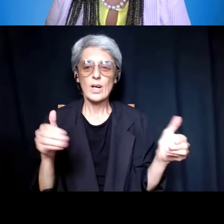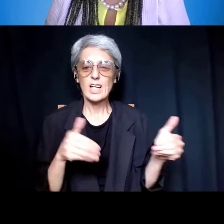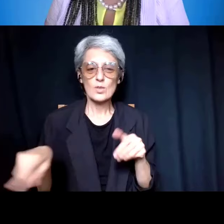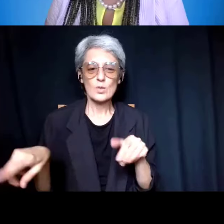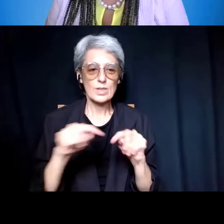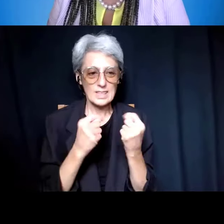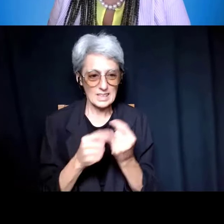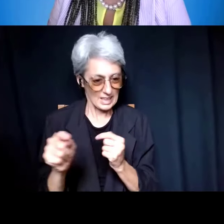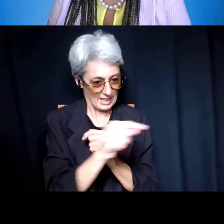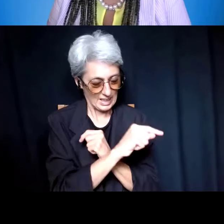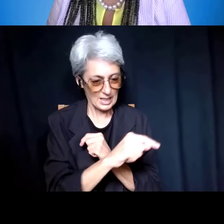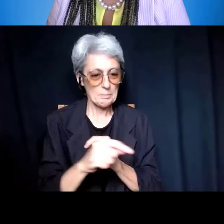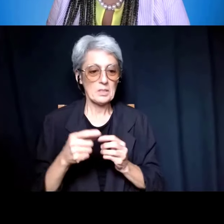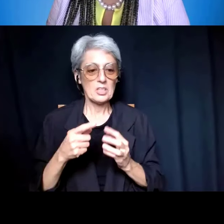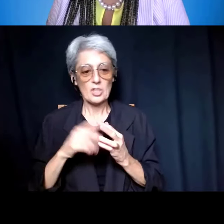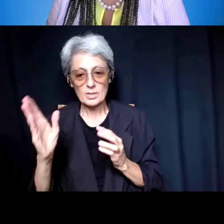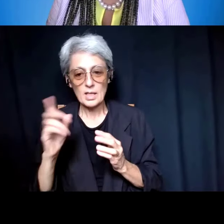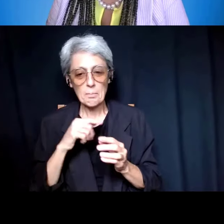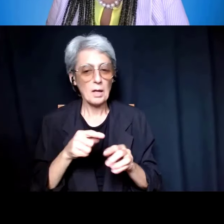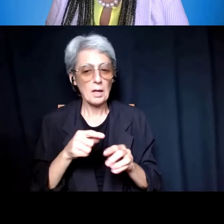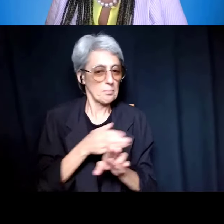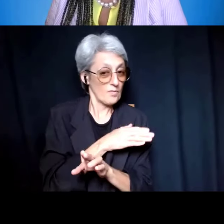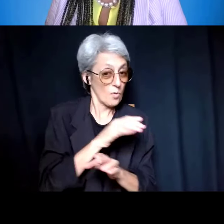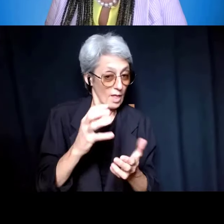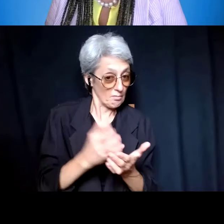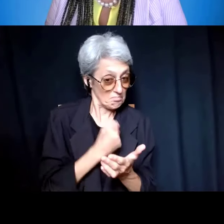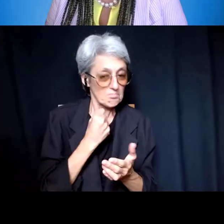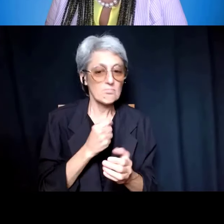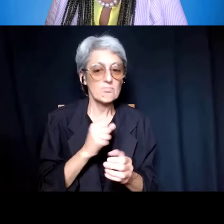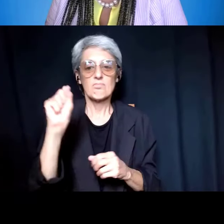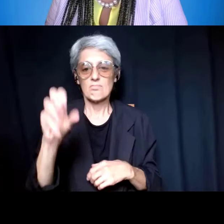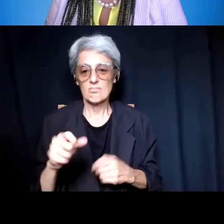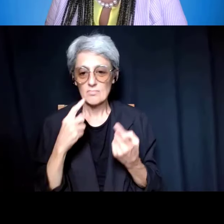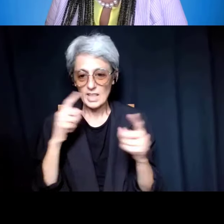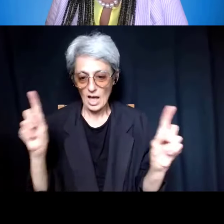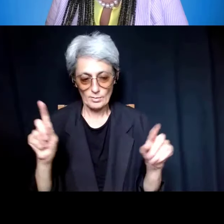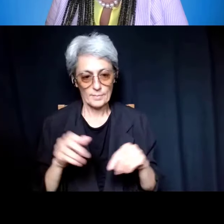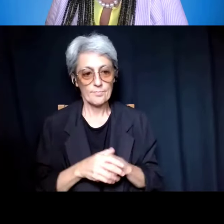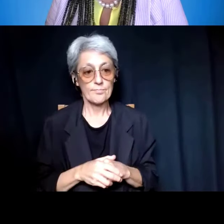I just have a few housekeeping announcements. And the first one is, the slides for today's webinar